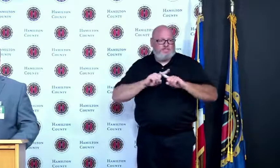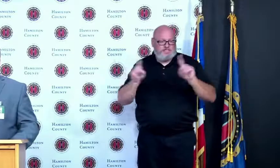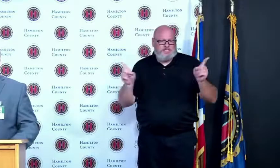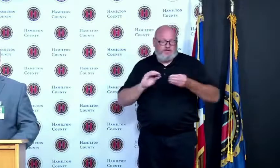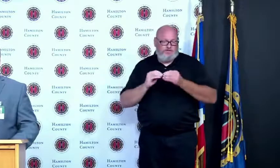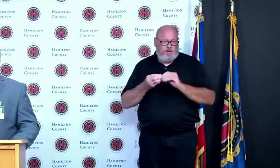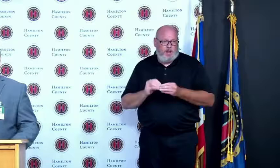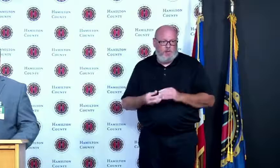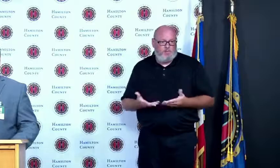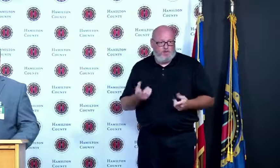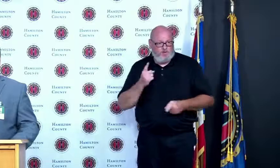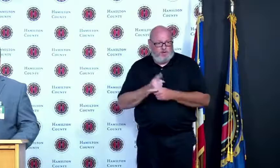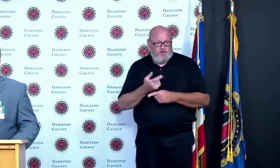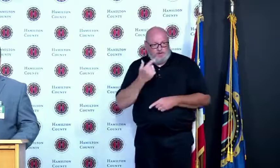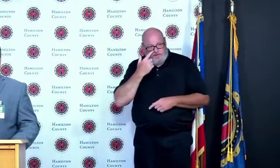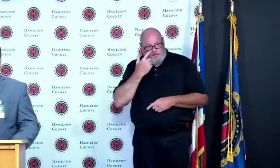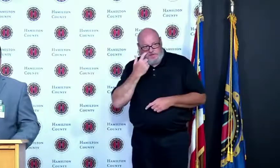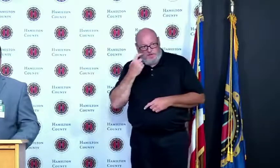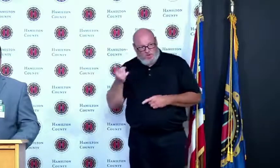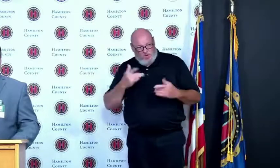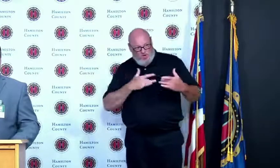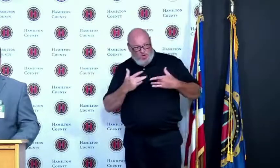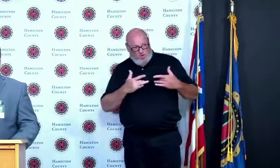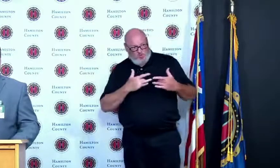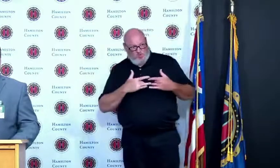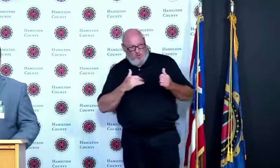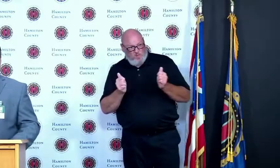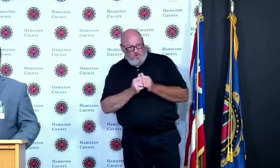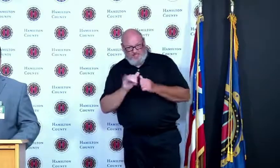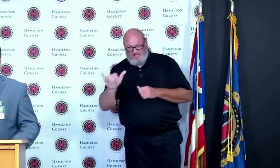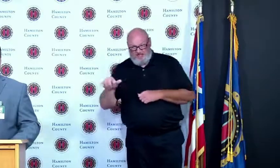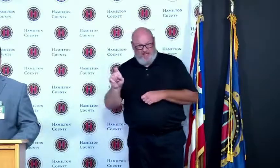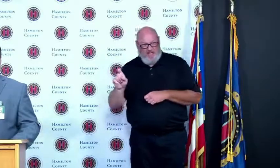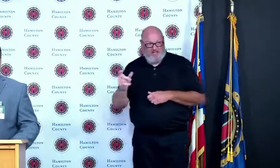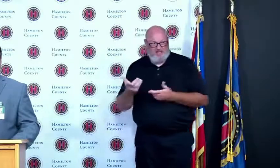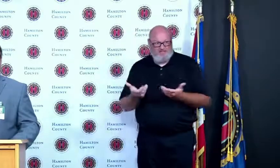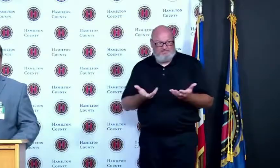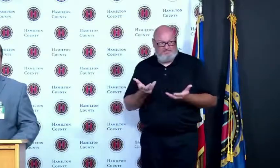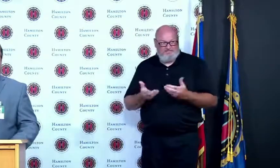are you concerned about you know potentially small rekindles in different parts of the county